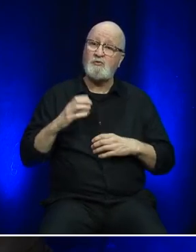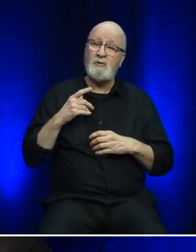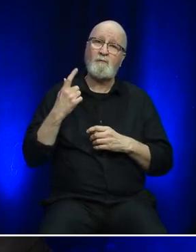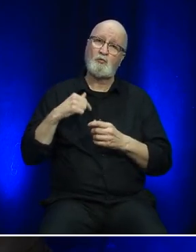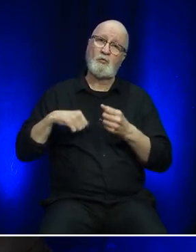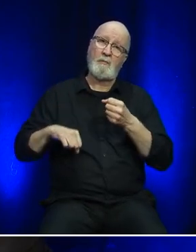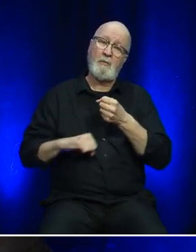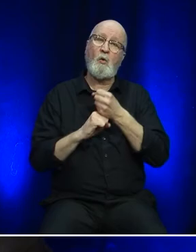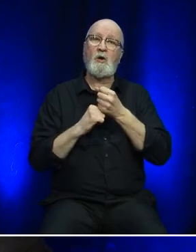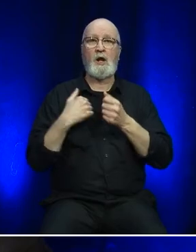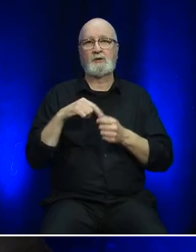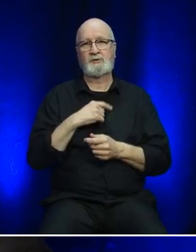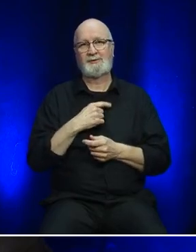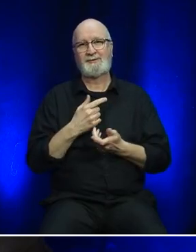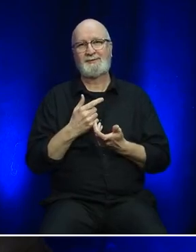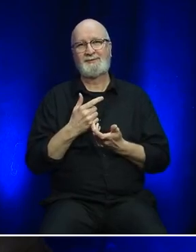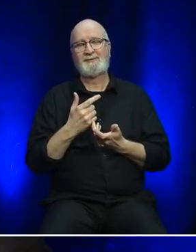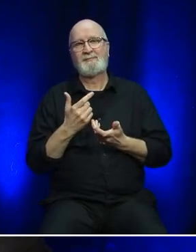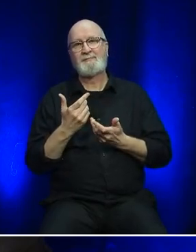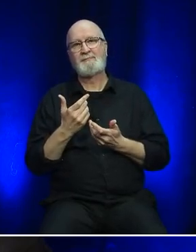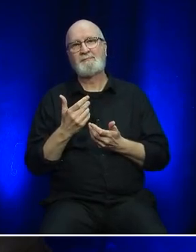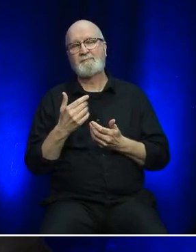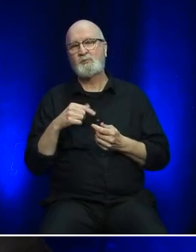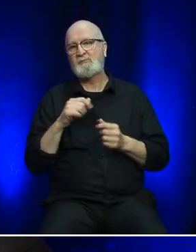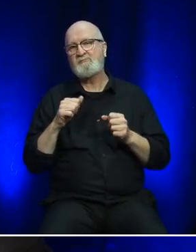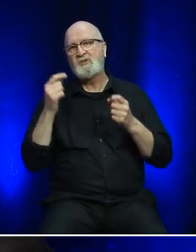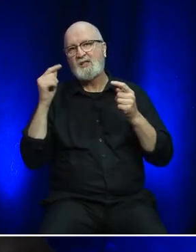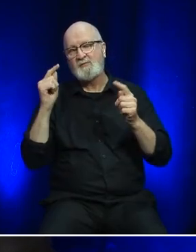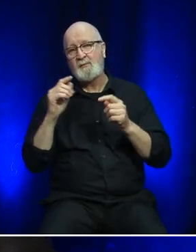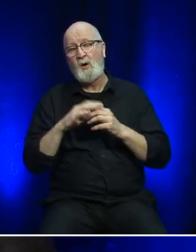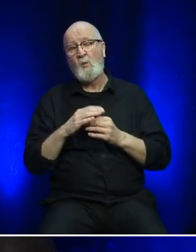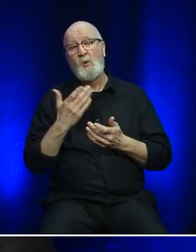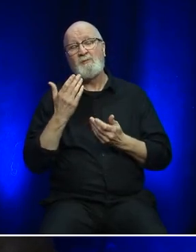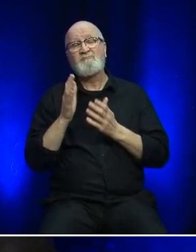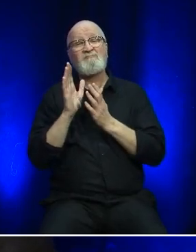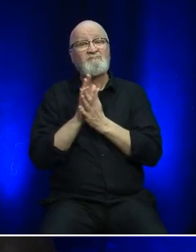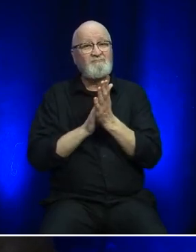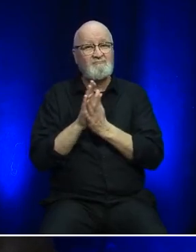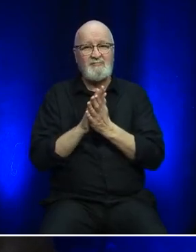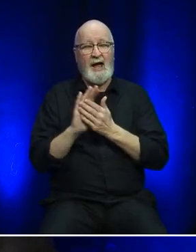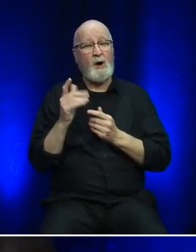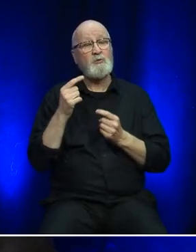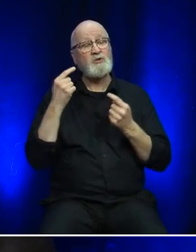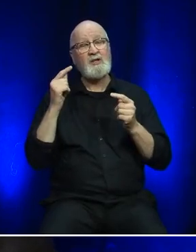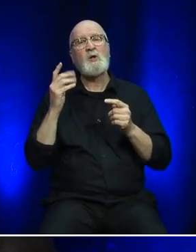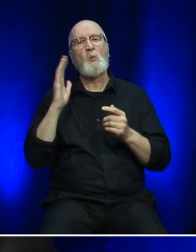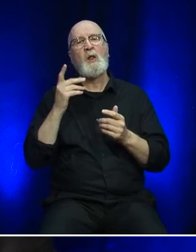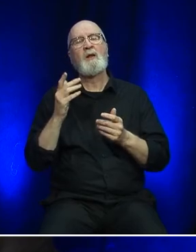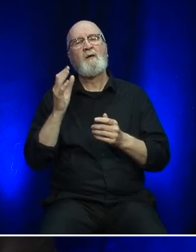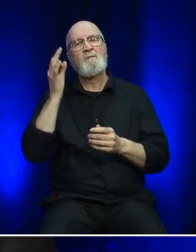to help us achieve our mission. We look forward to carrying this success into the future with us.